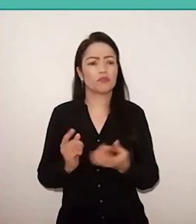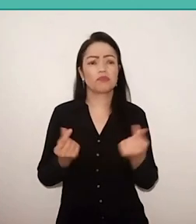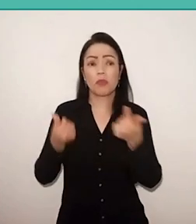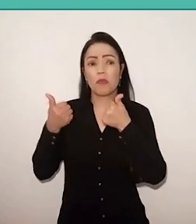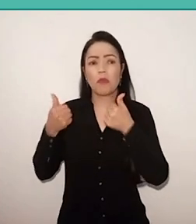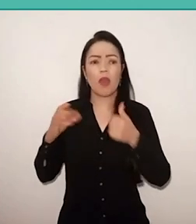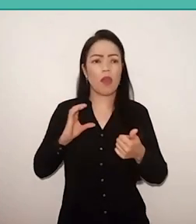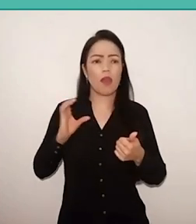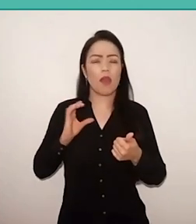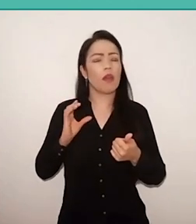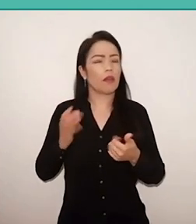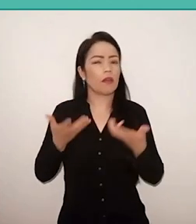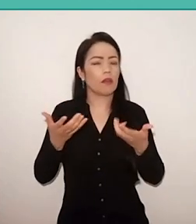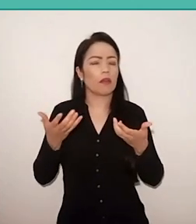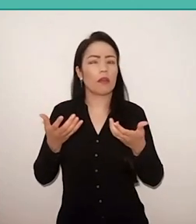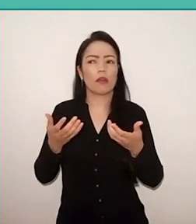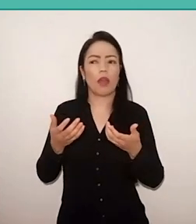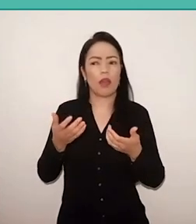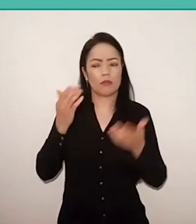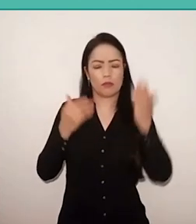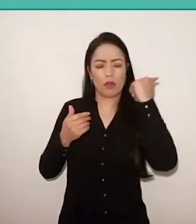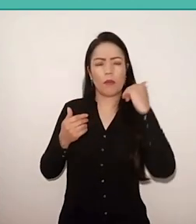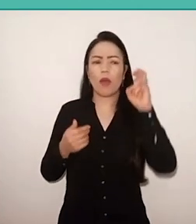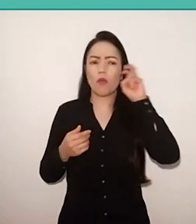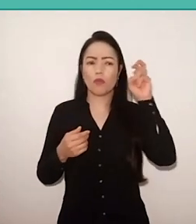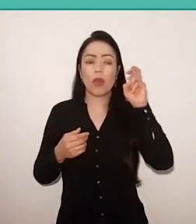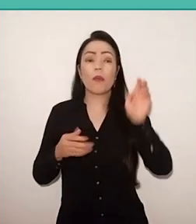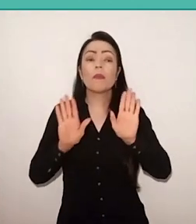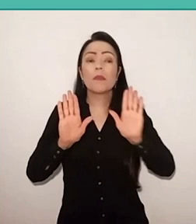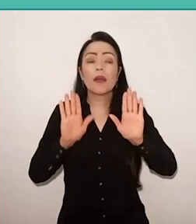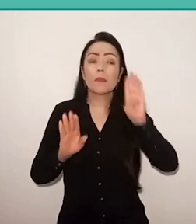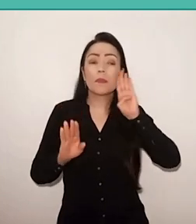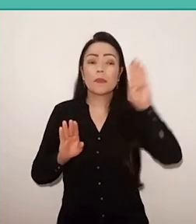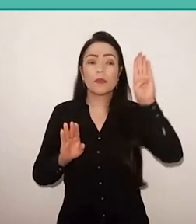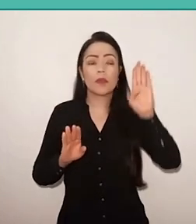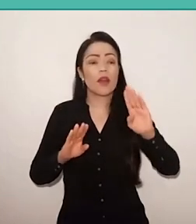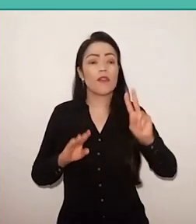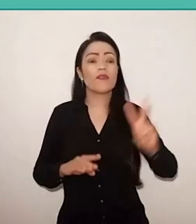and mainly, to value the school. This is very important, because, many times,